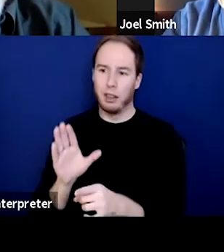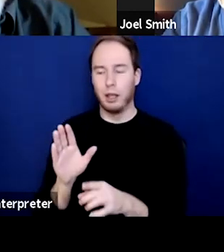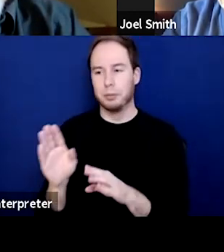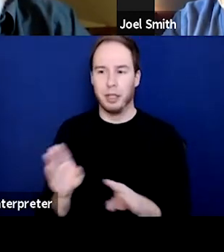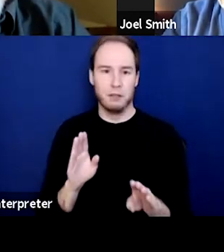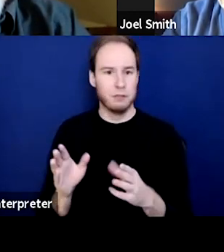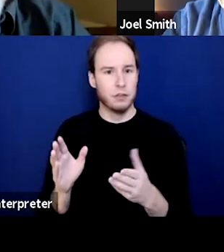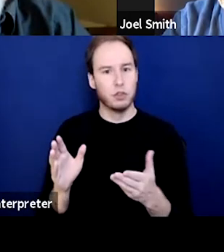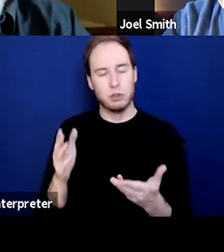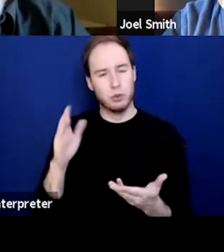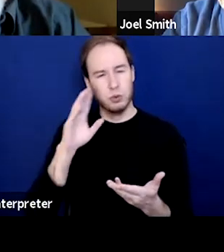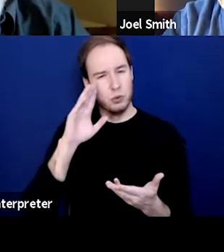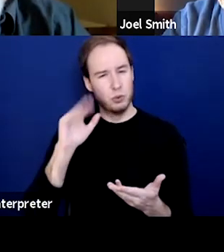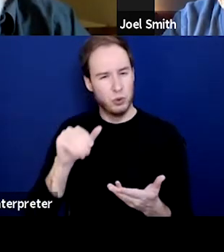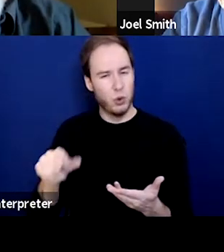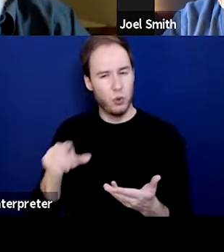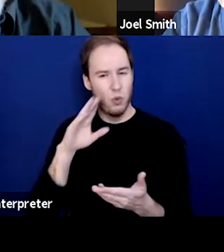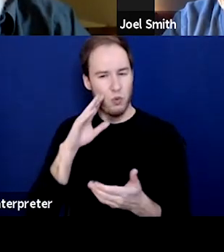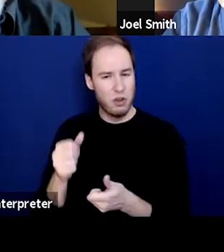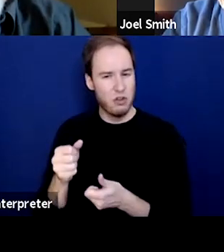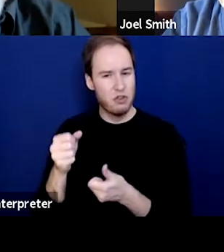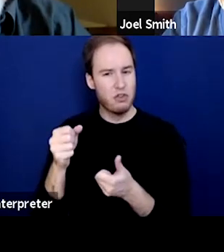that you know were jeopardizing their housing,